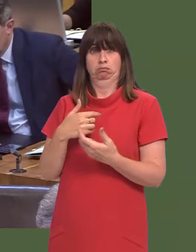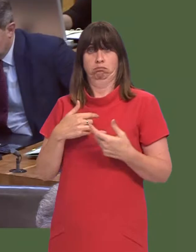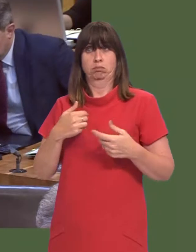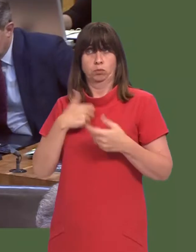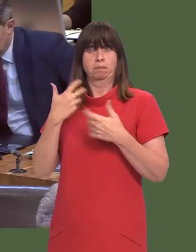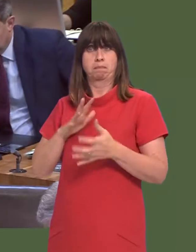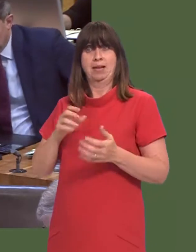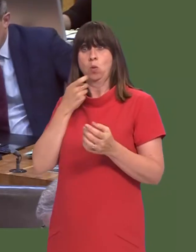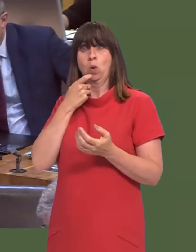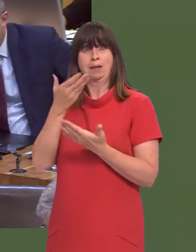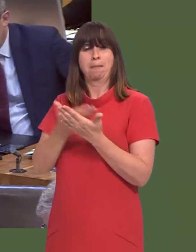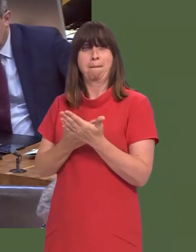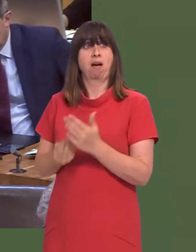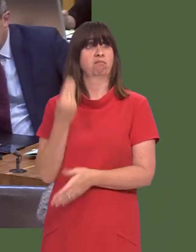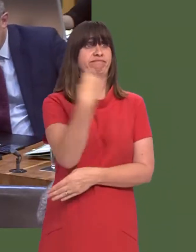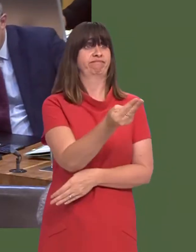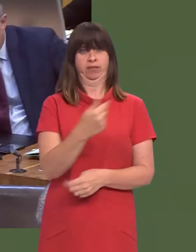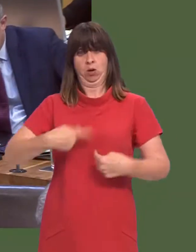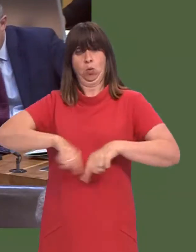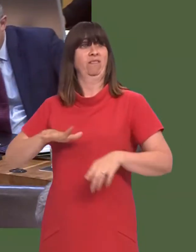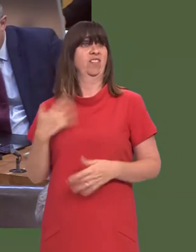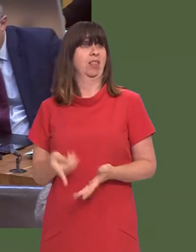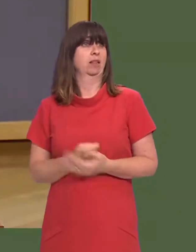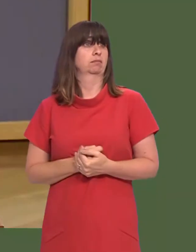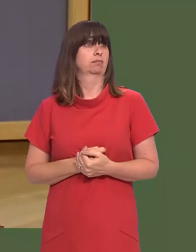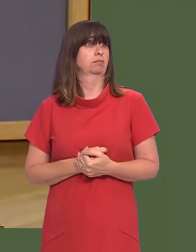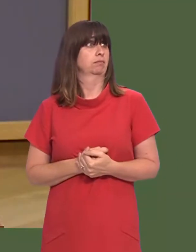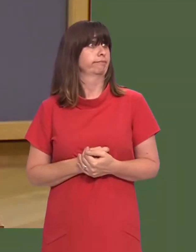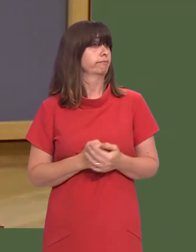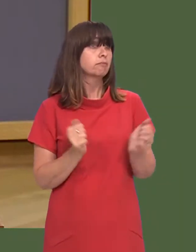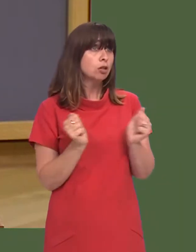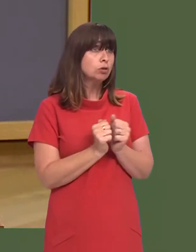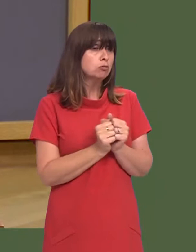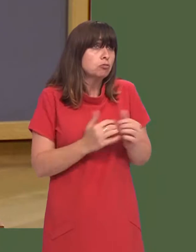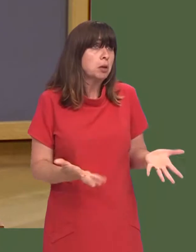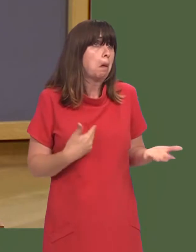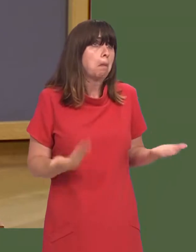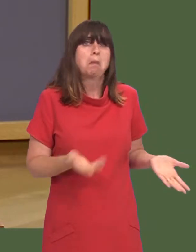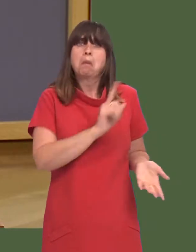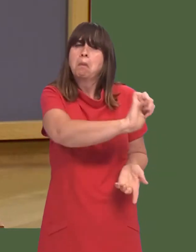Carwyn Jones: We have put forward our view: itís in the White Paper. Itís very clear. Whether people agree with it or not, at least people can see that itís there.